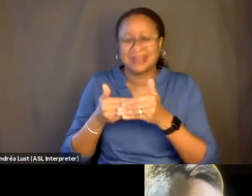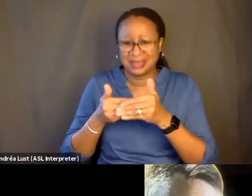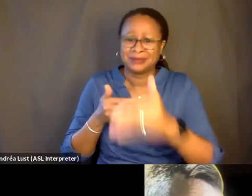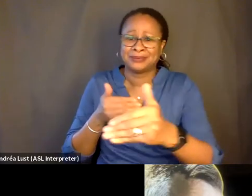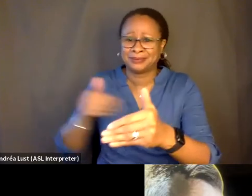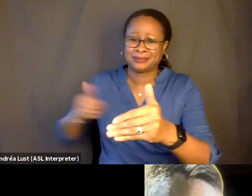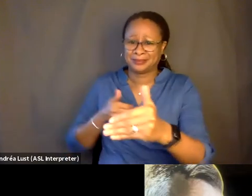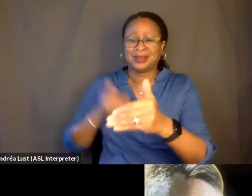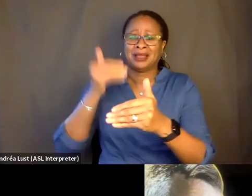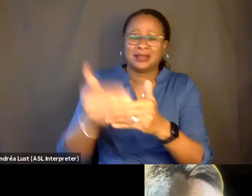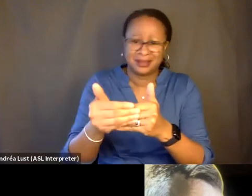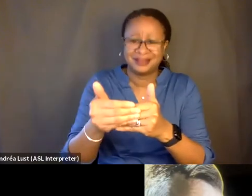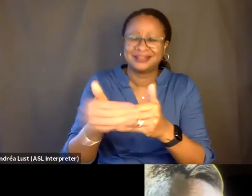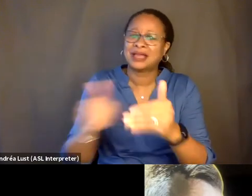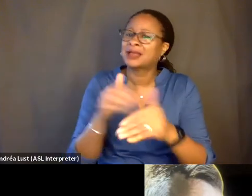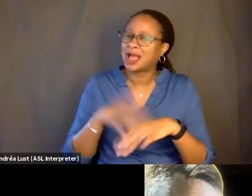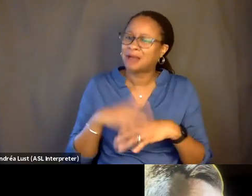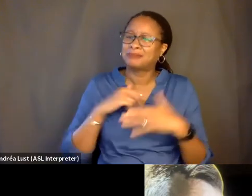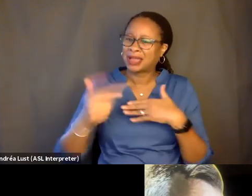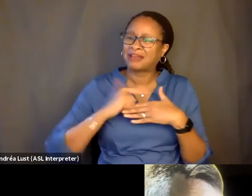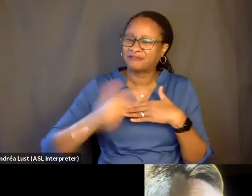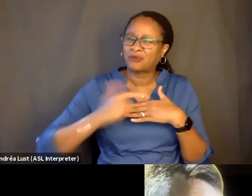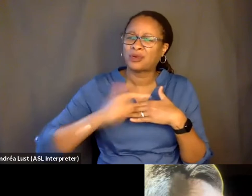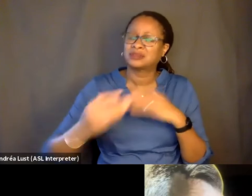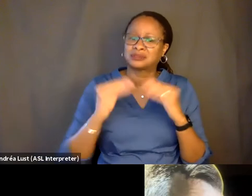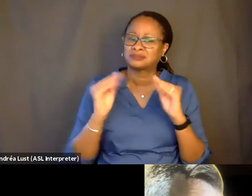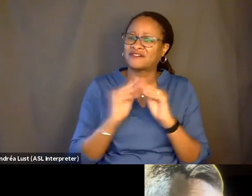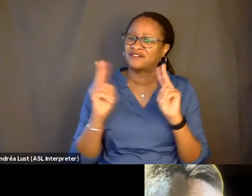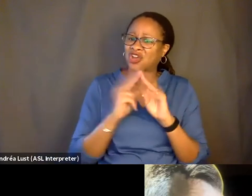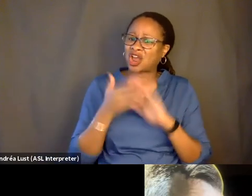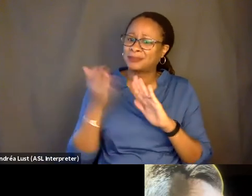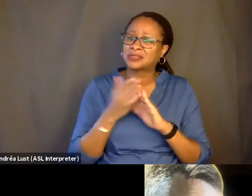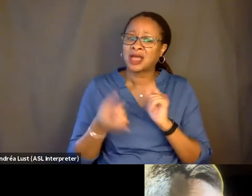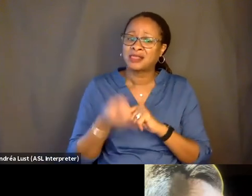iterative, all the time, but back and forth is really operative. And there was a moment in September, I think,